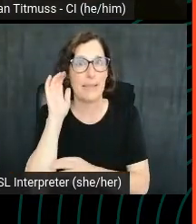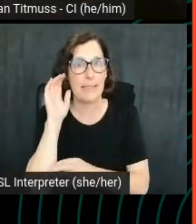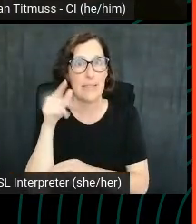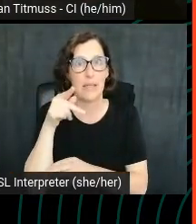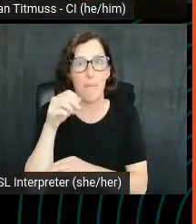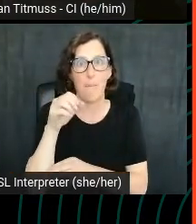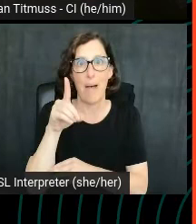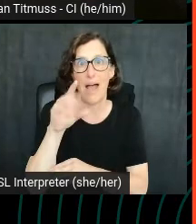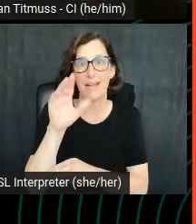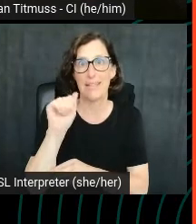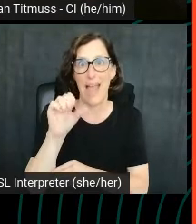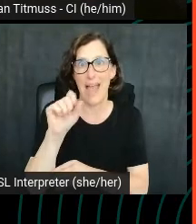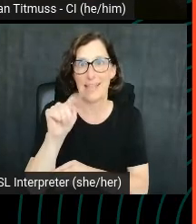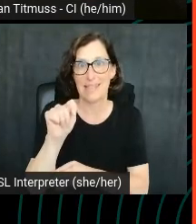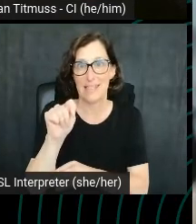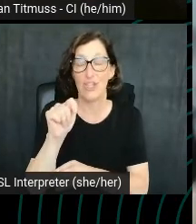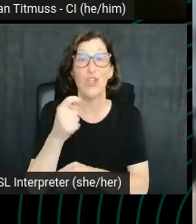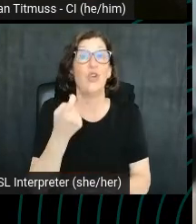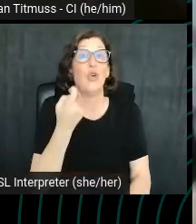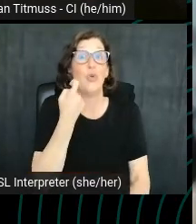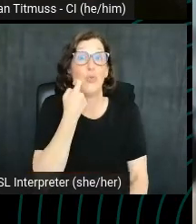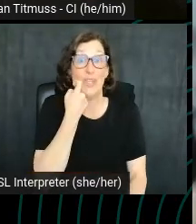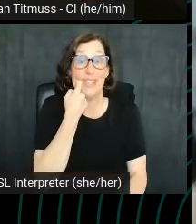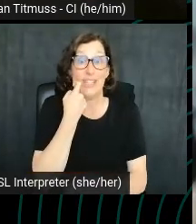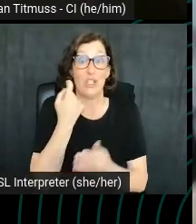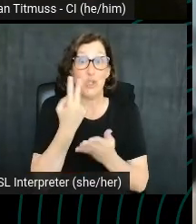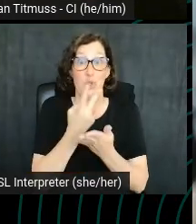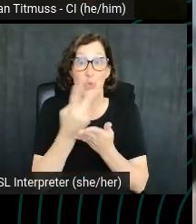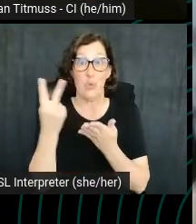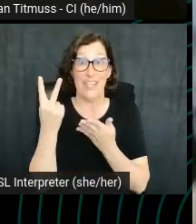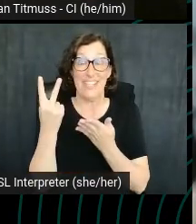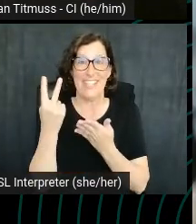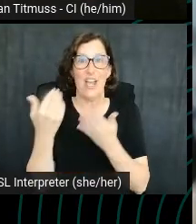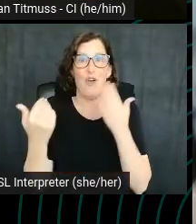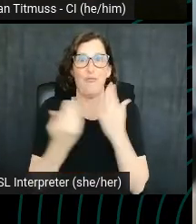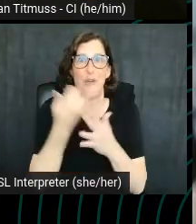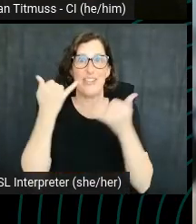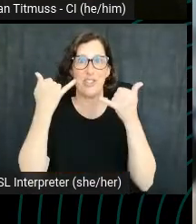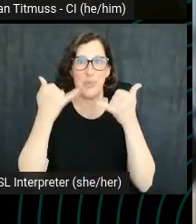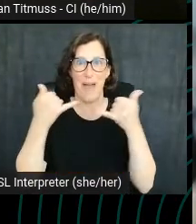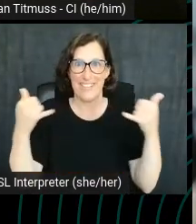my obsession has been fresh pasta. Over the last few weeks,